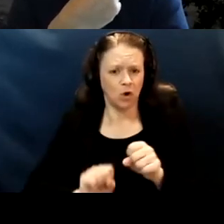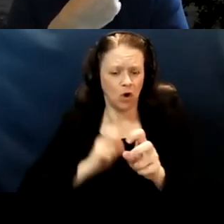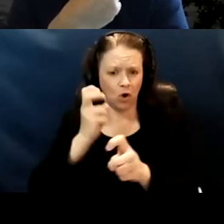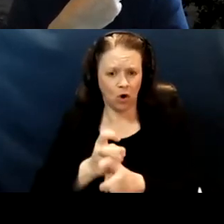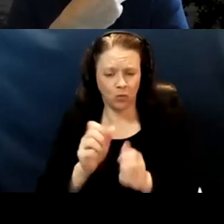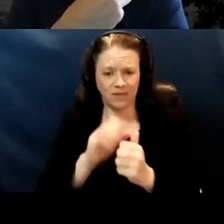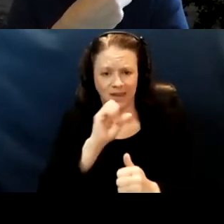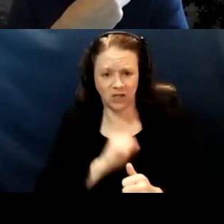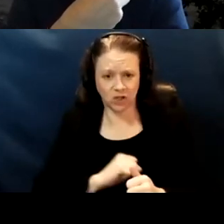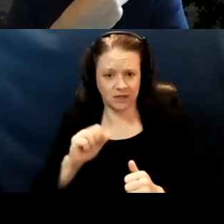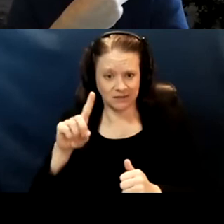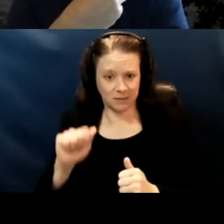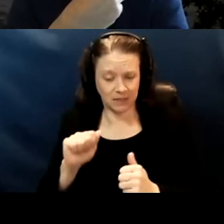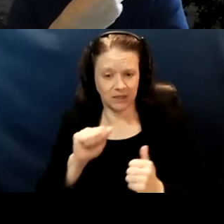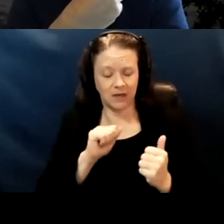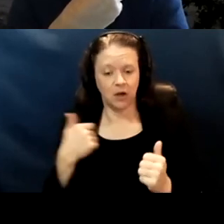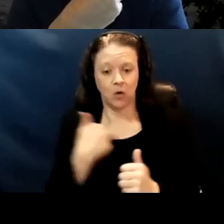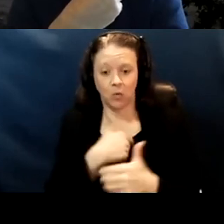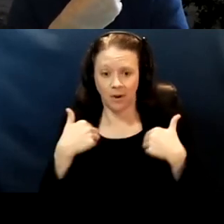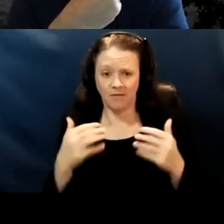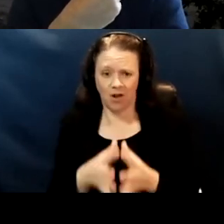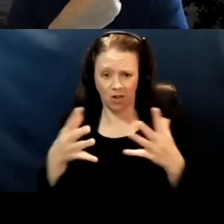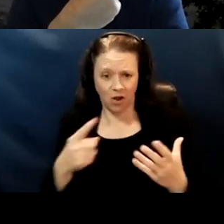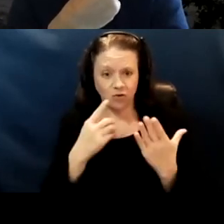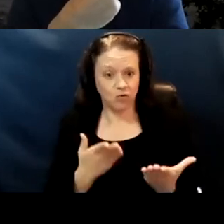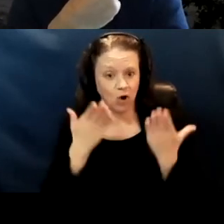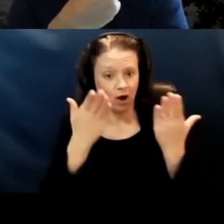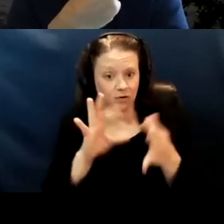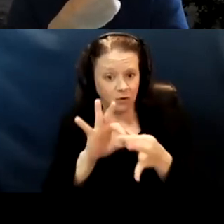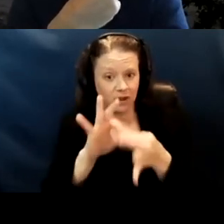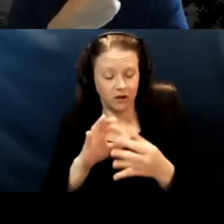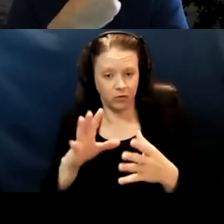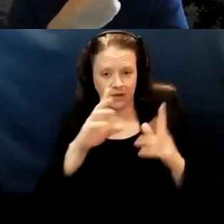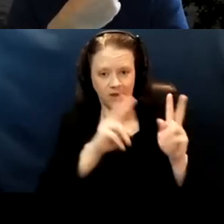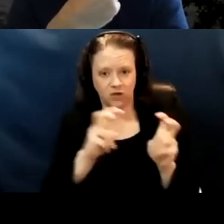that we have a lot to offer on the issues of vaccinating children with disabilities